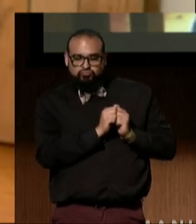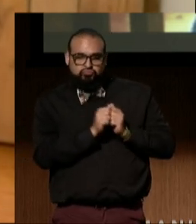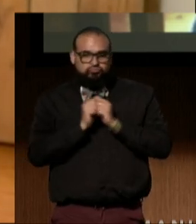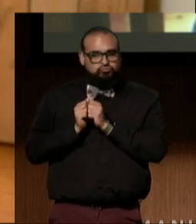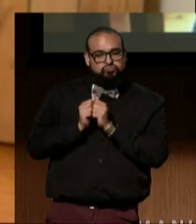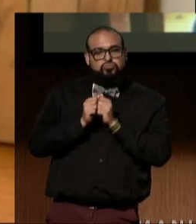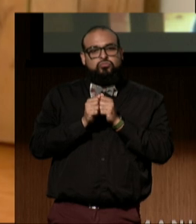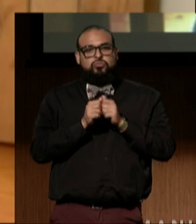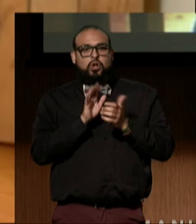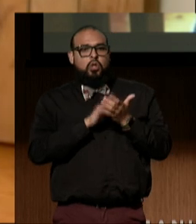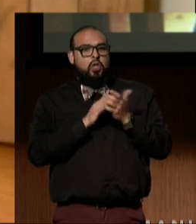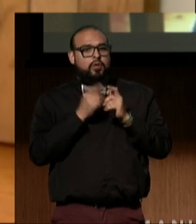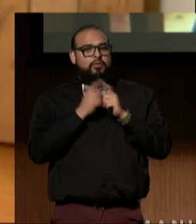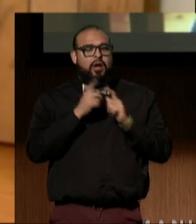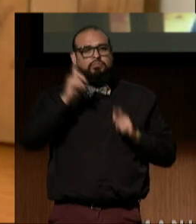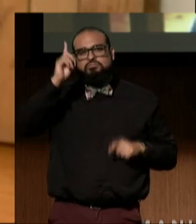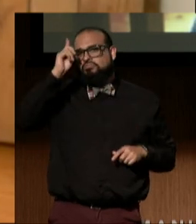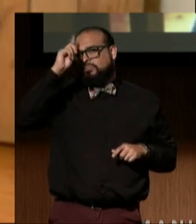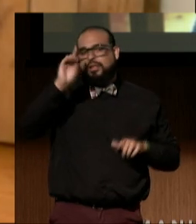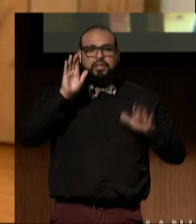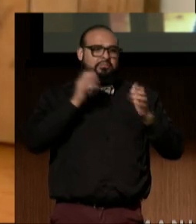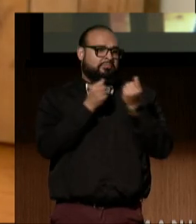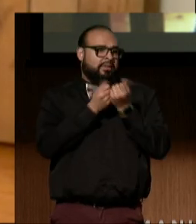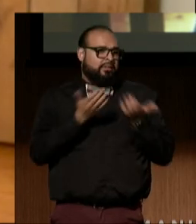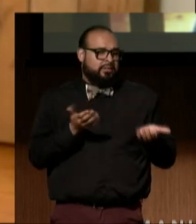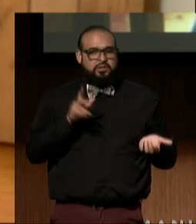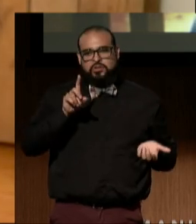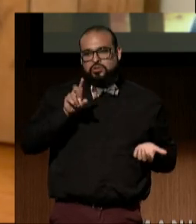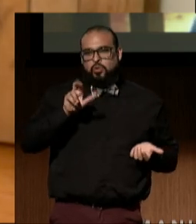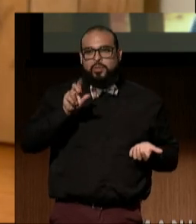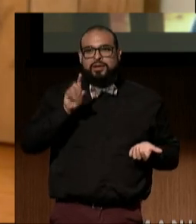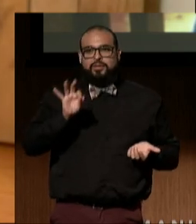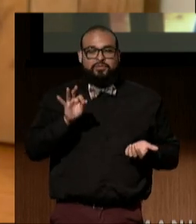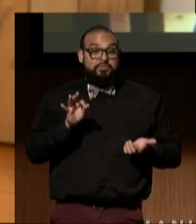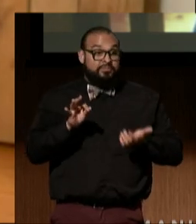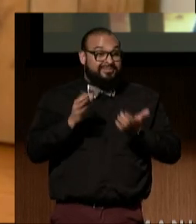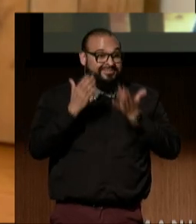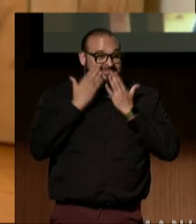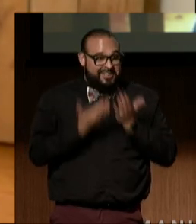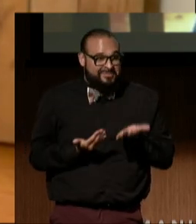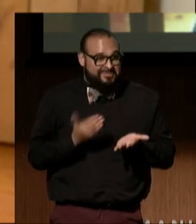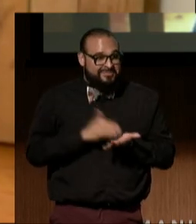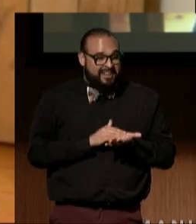the brilliant advocates at DREDF. So, thank you all again, and a special thanks